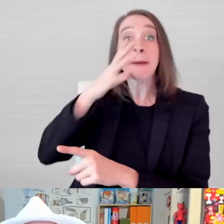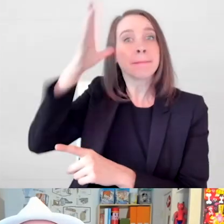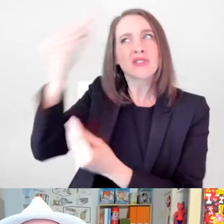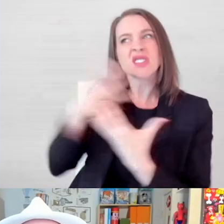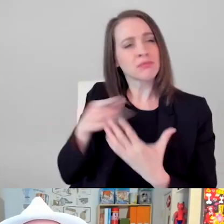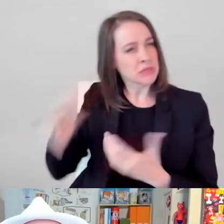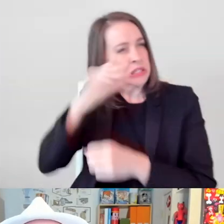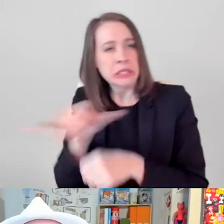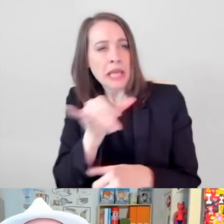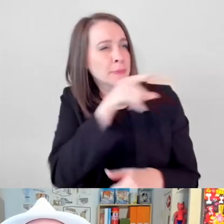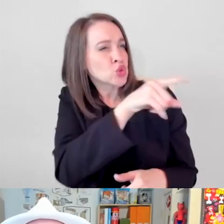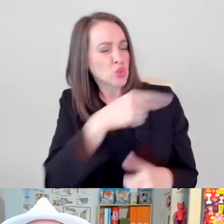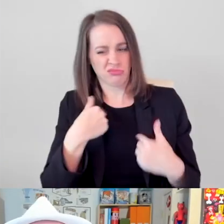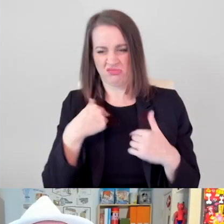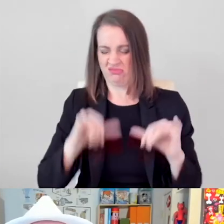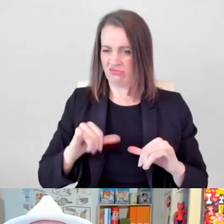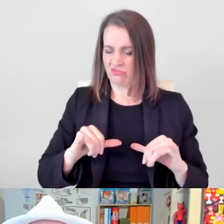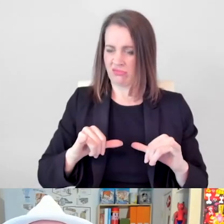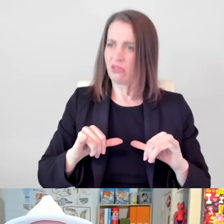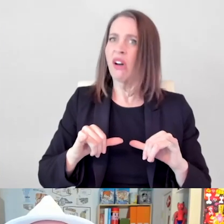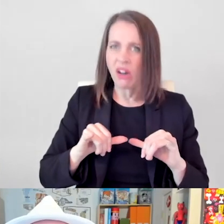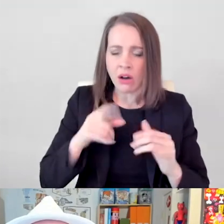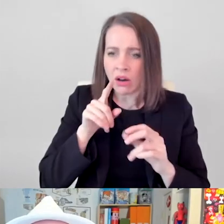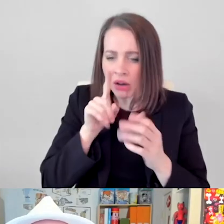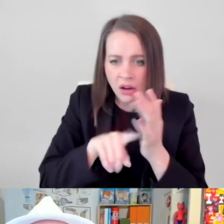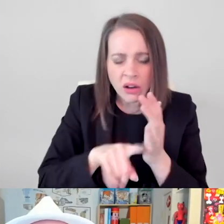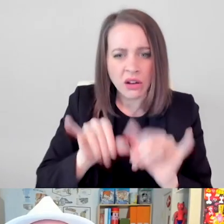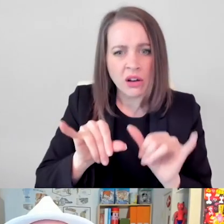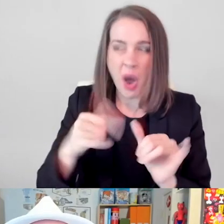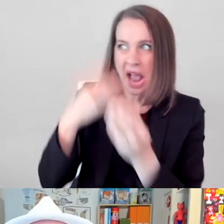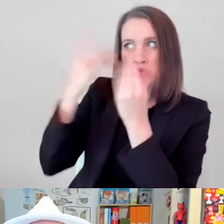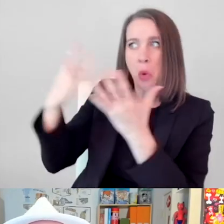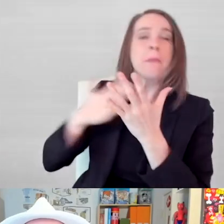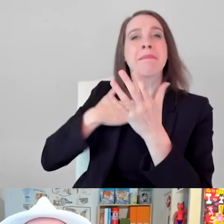like you when you were a kid. And then as soon as I found out, the people who represent me